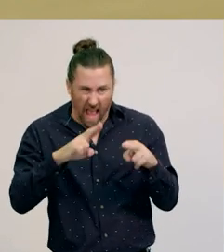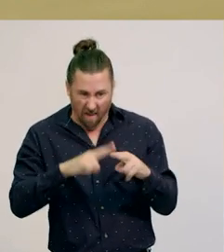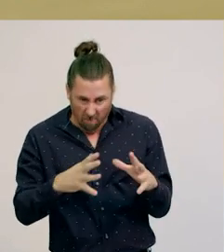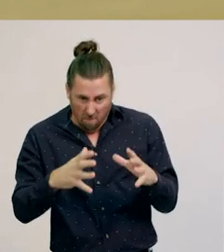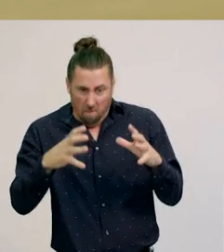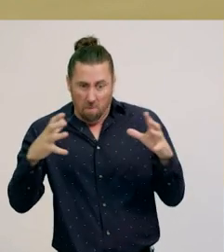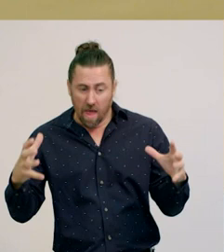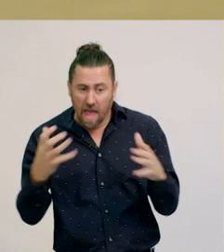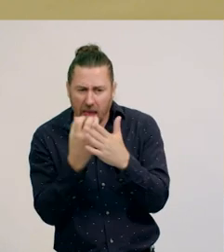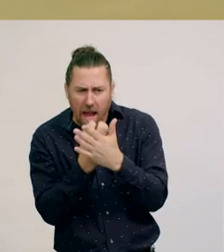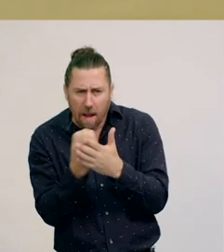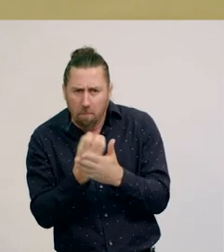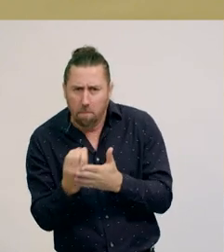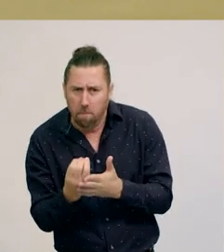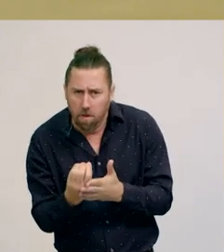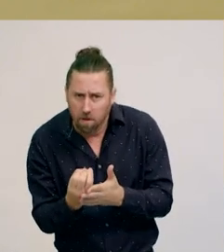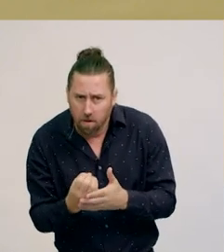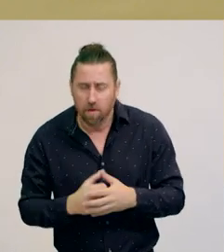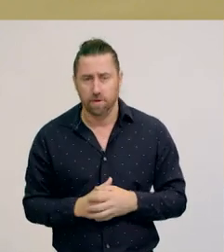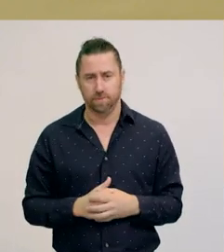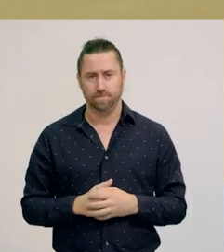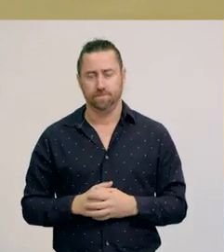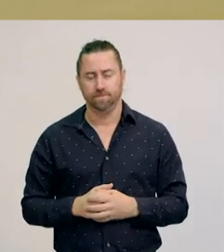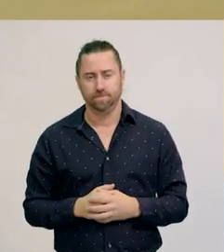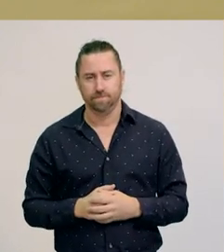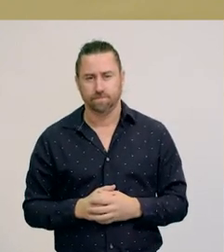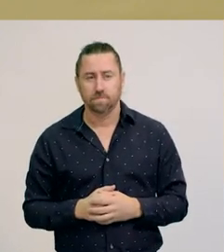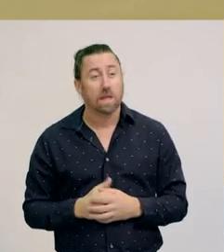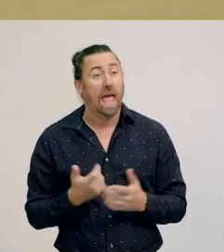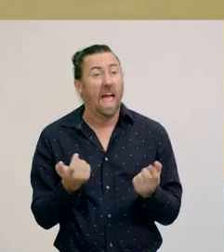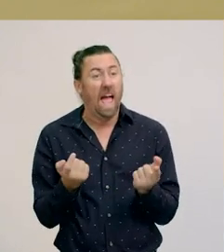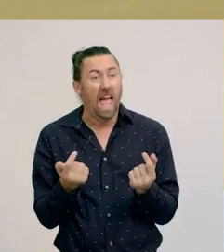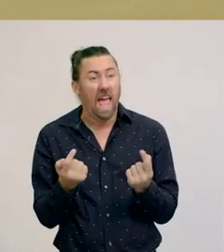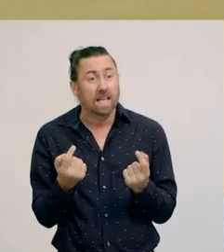We can subitise larger collections, by grouping them into smaller groups,